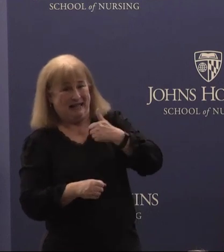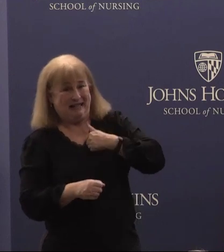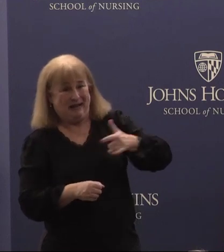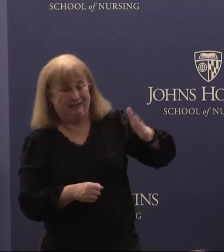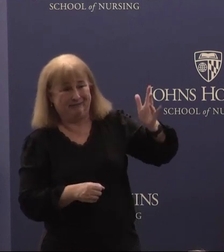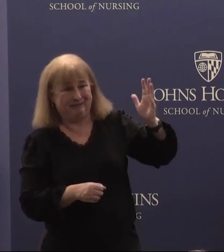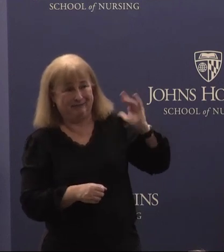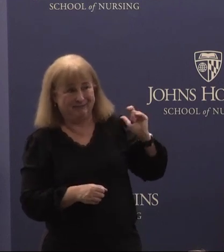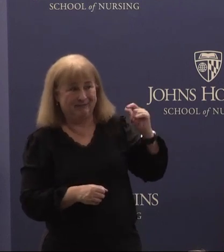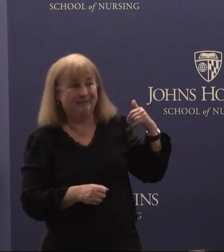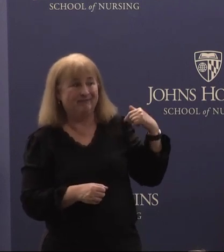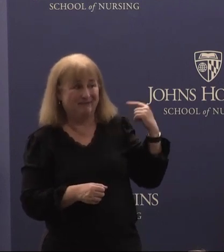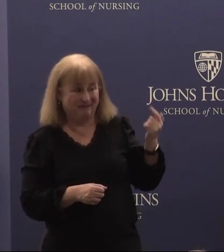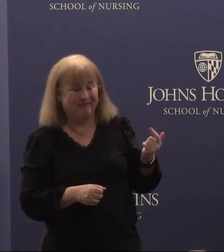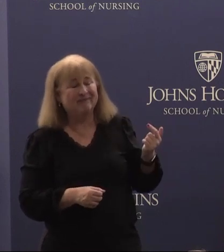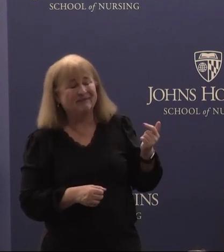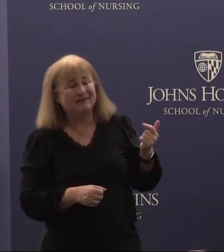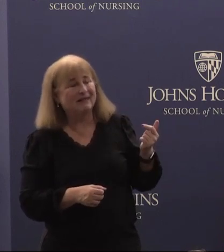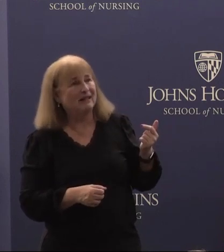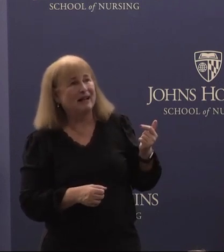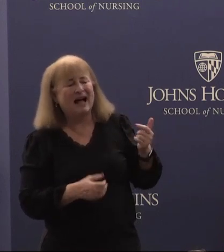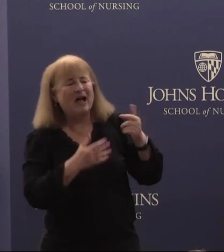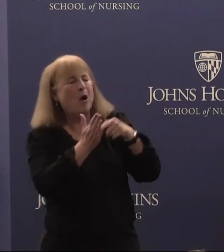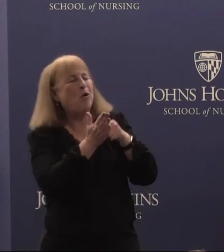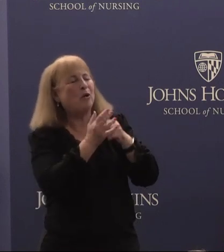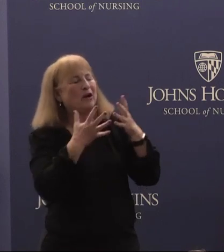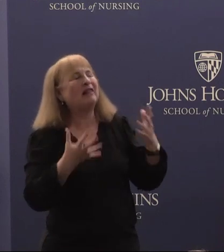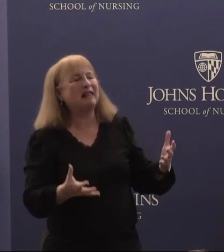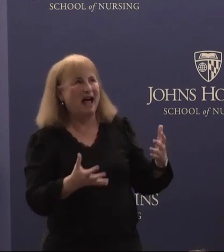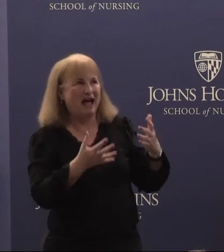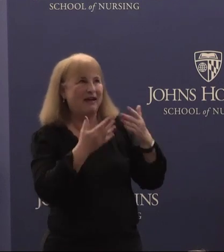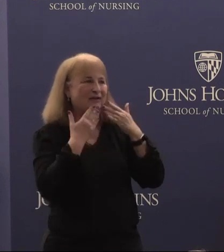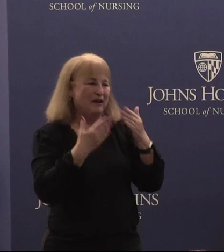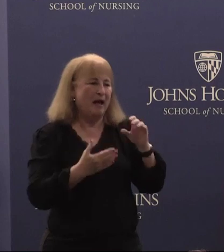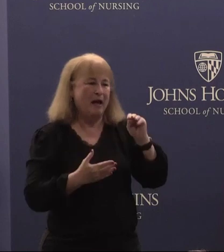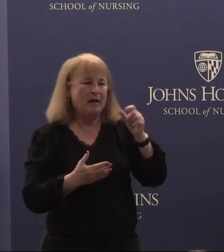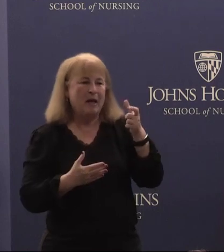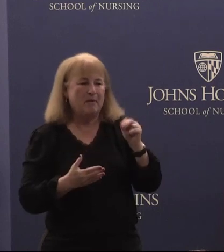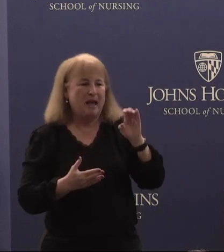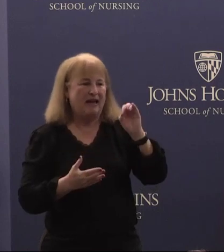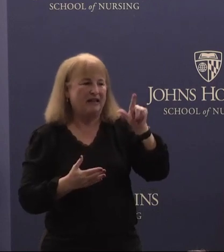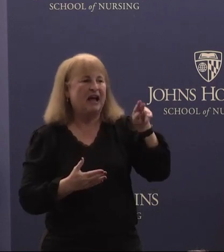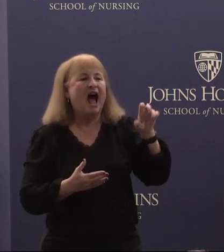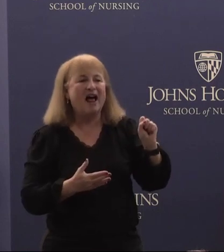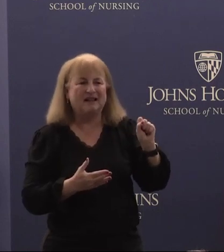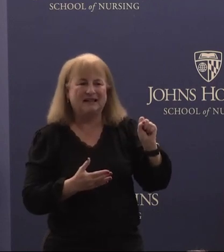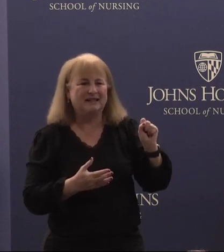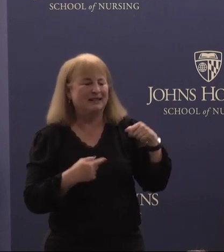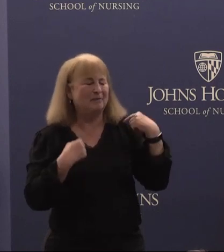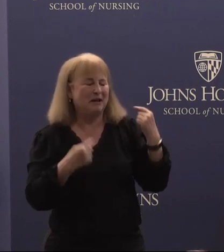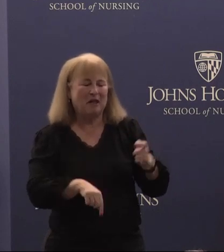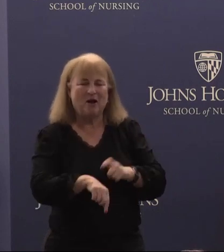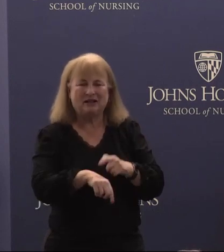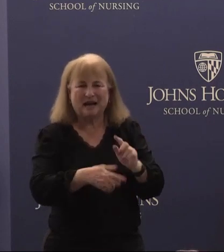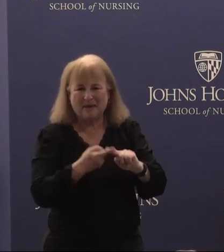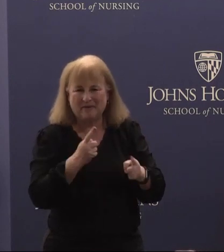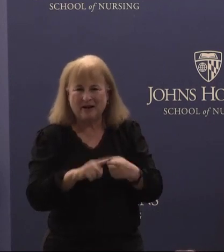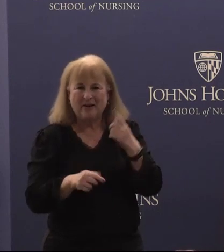owe her so much gratitude. Megan Collins is here. Megan has been a long time friend, my first friend